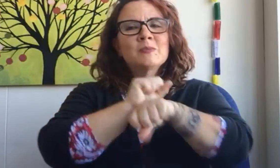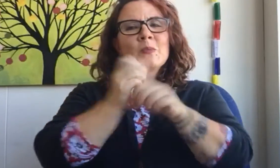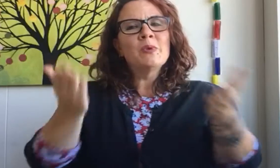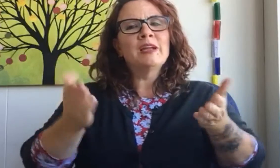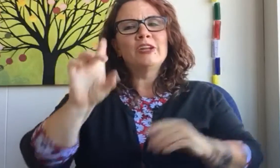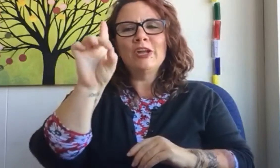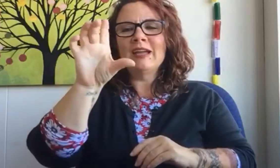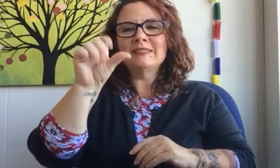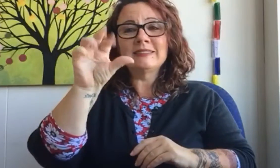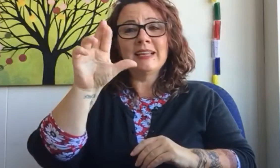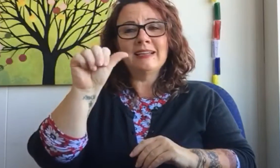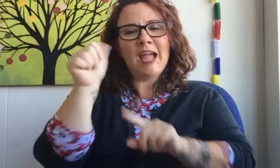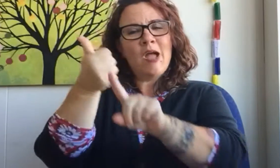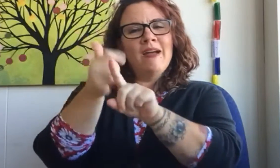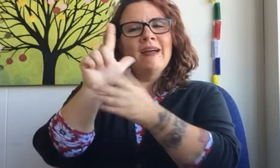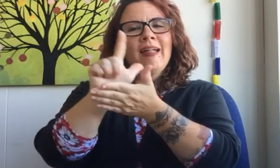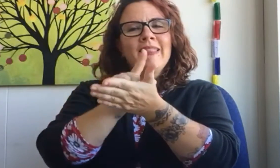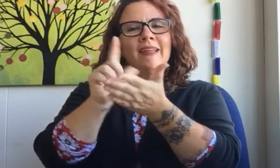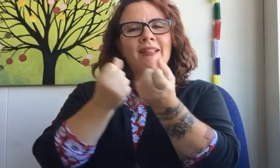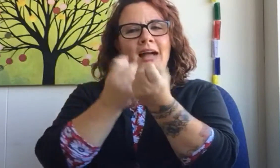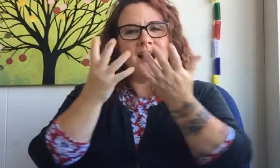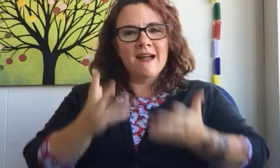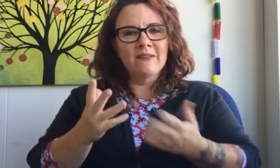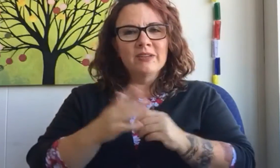I work here at DCARA as its legal advocate